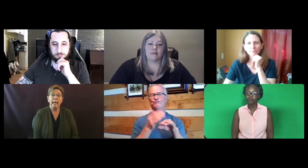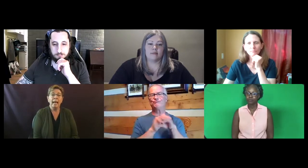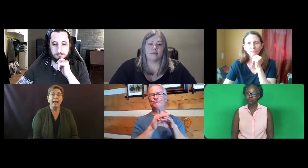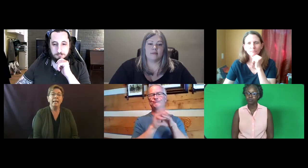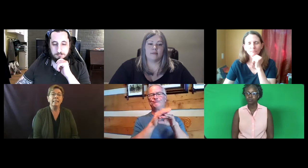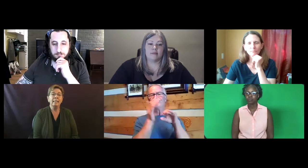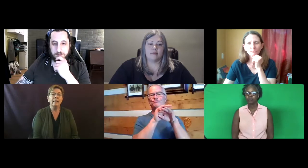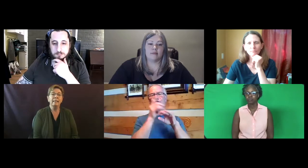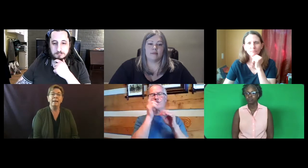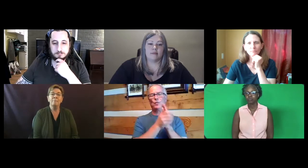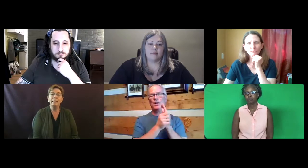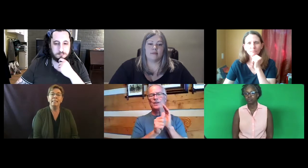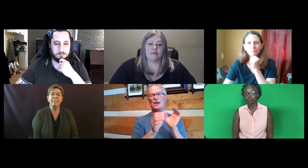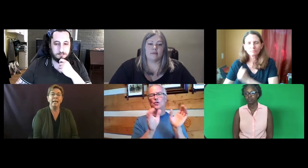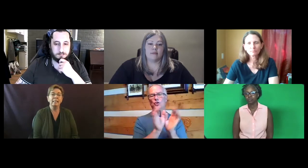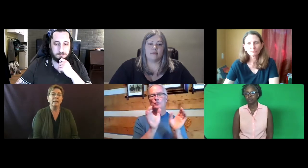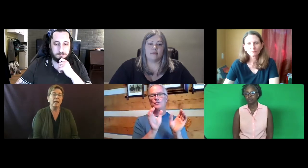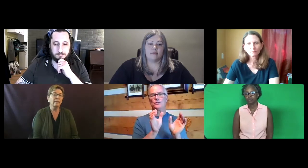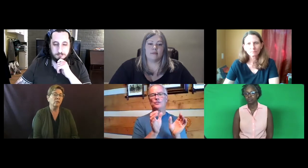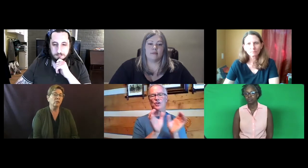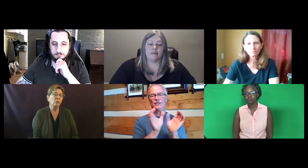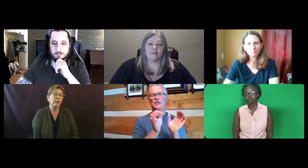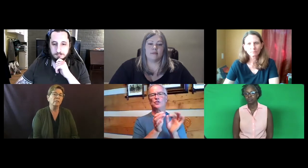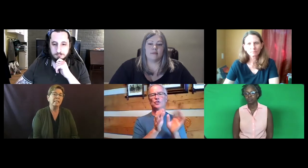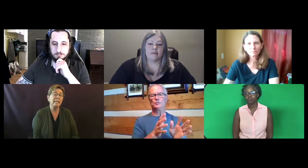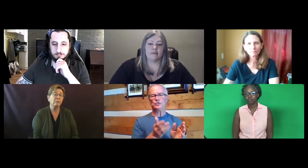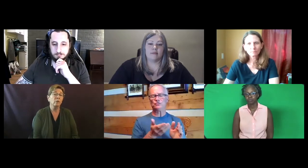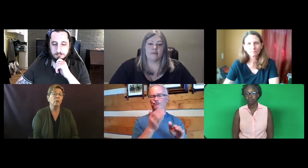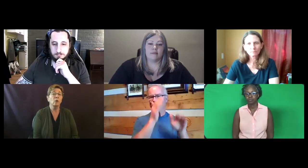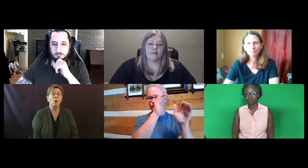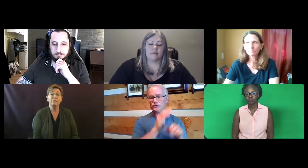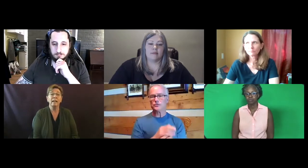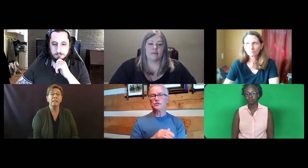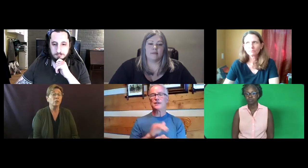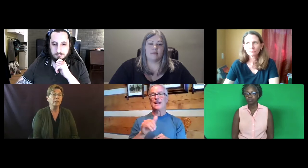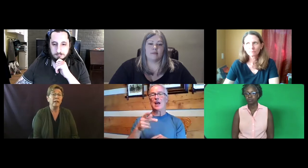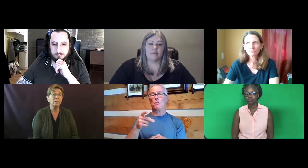And that means that there's a greater need for qualified, certified interpreters.